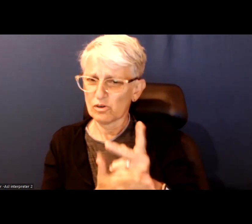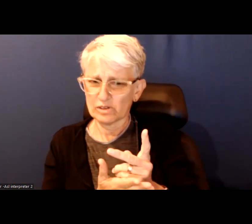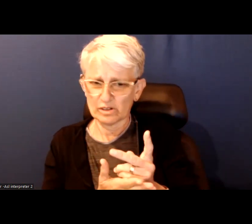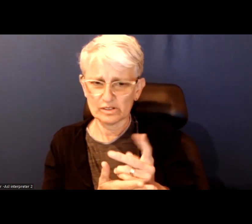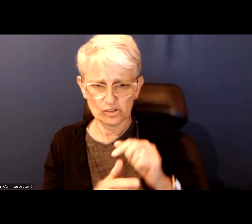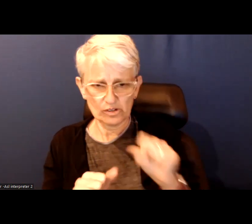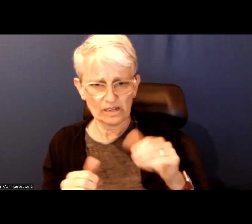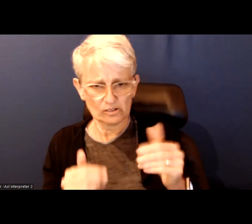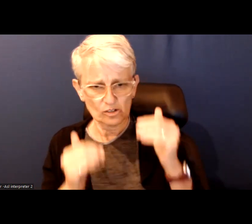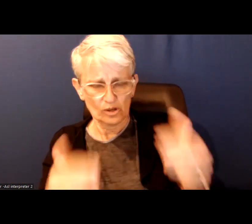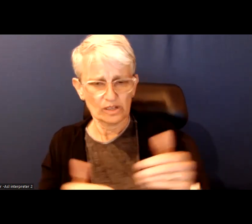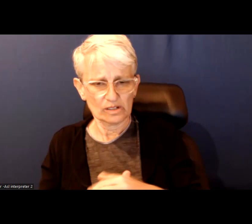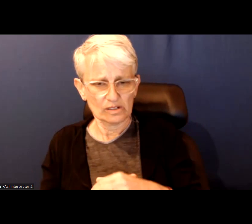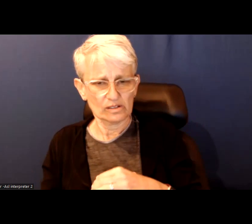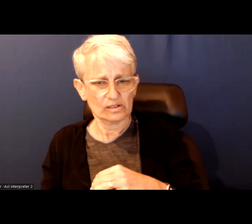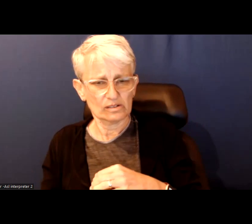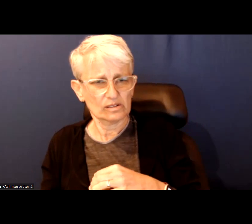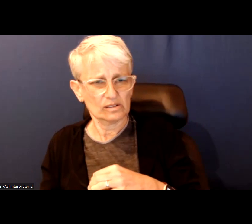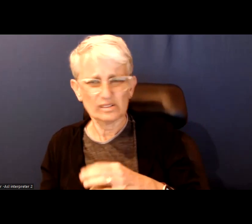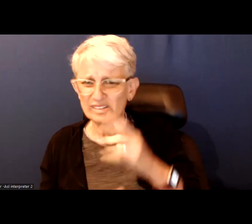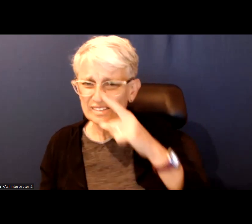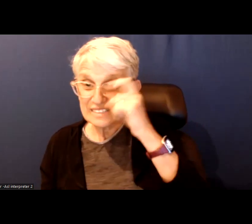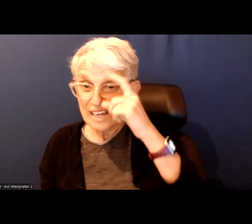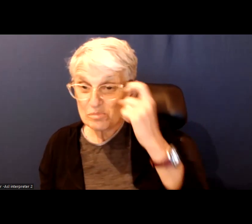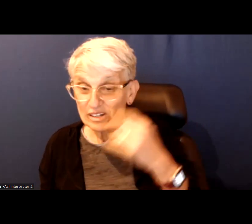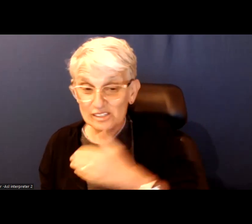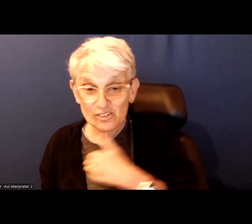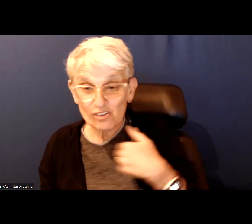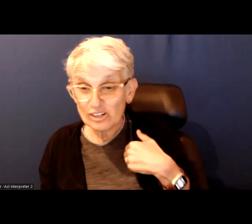supposed to be during the summer and summers in Toronto and Canada are really short.